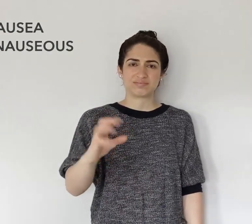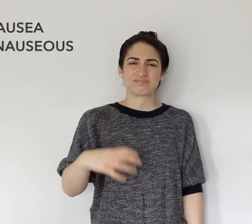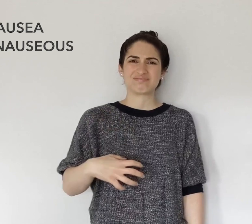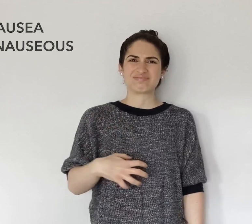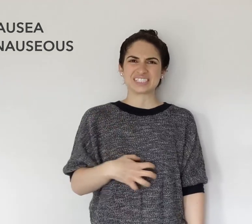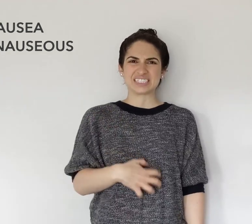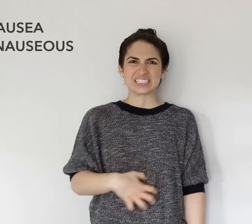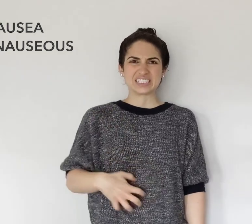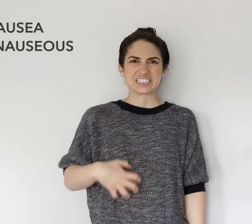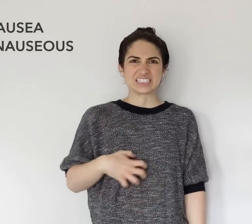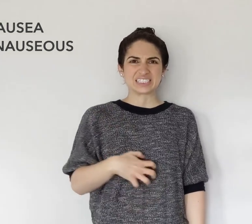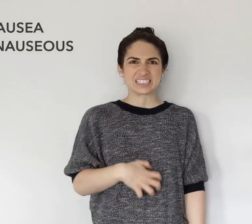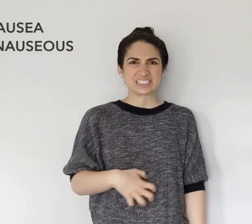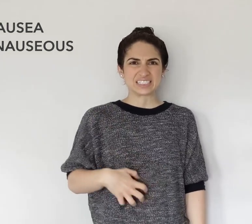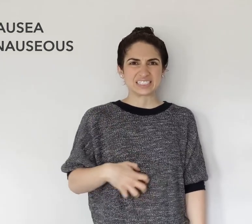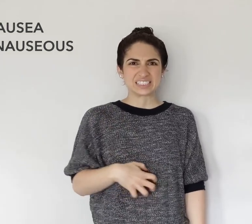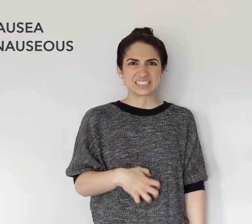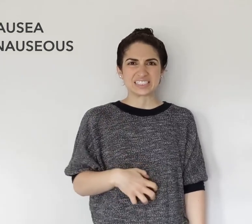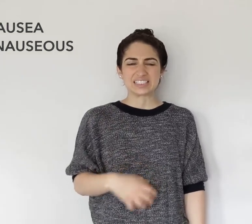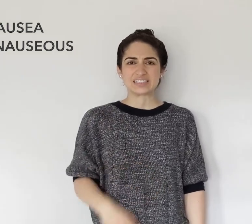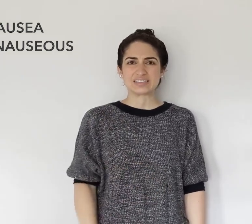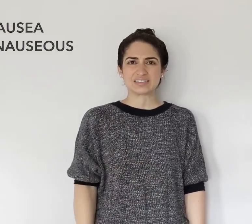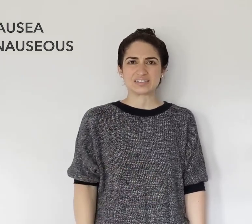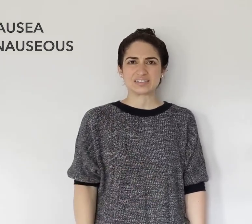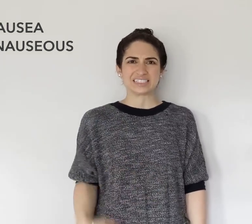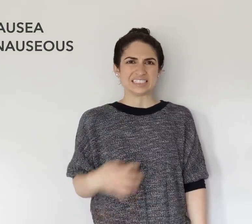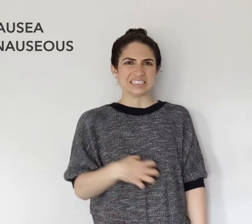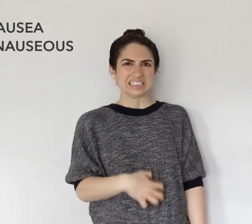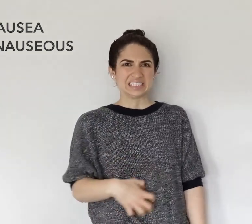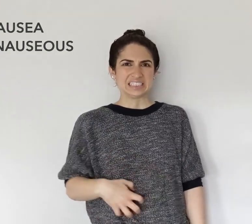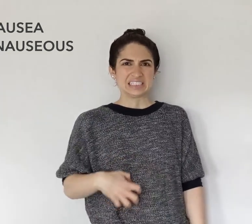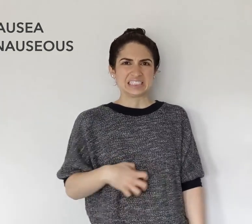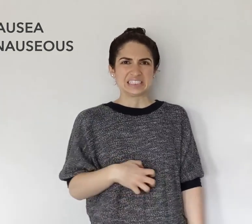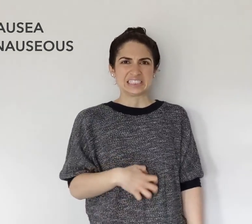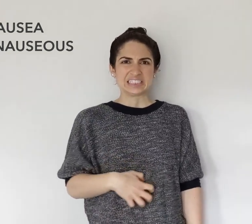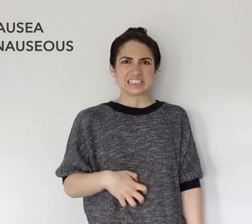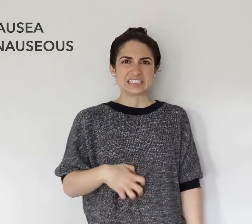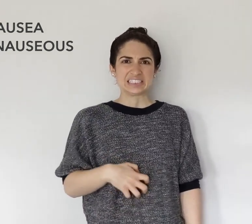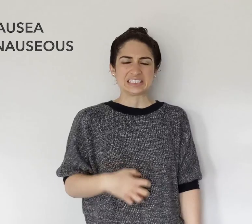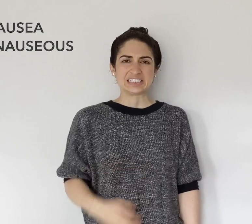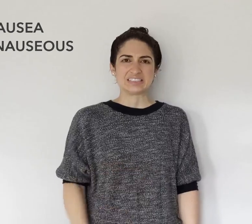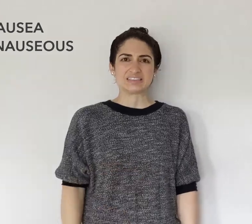This "claw" handshape at the stomach moves in a circle: NAUSEOUS